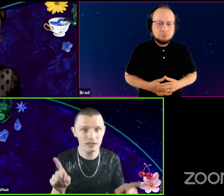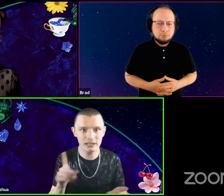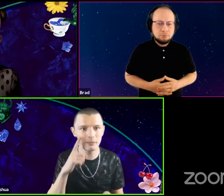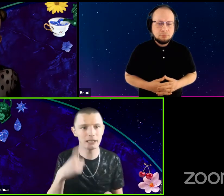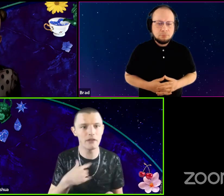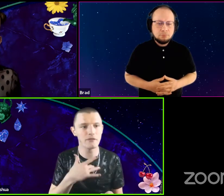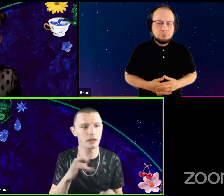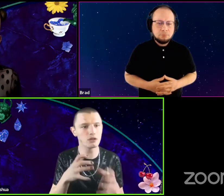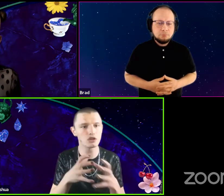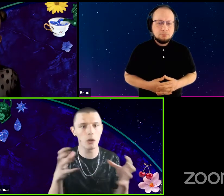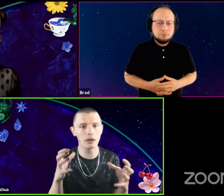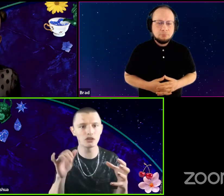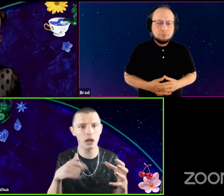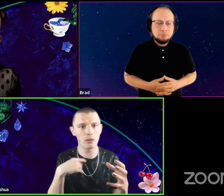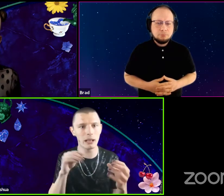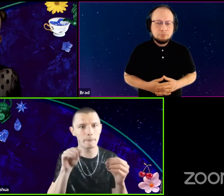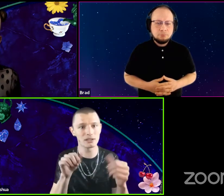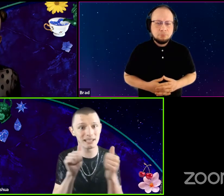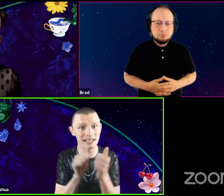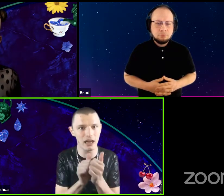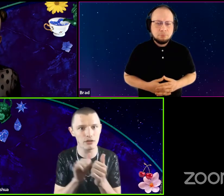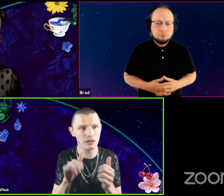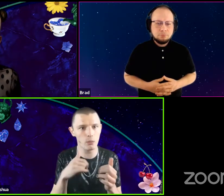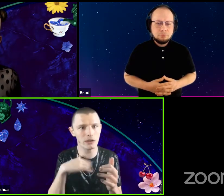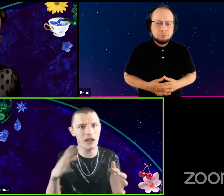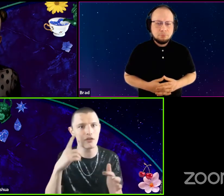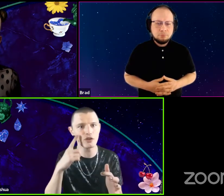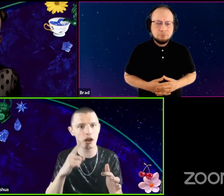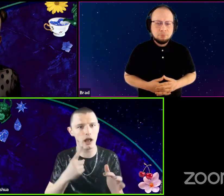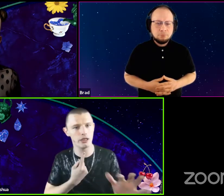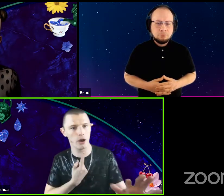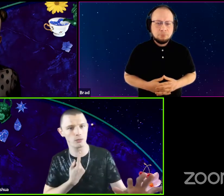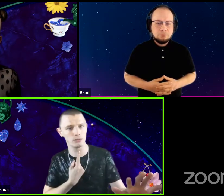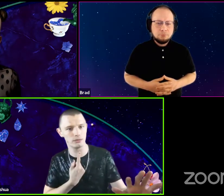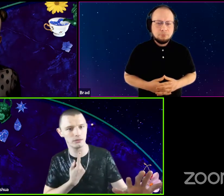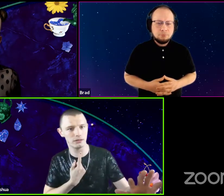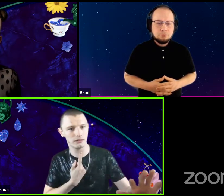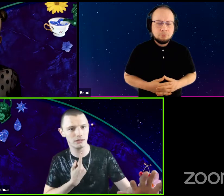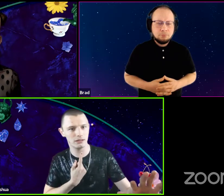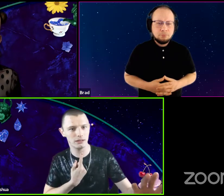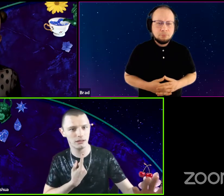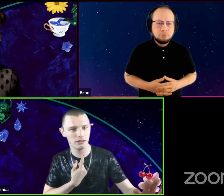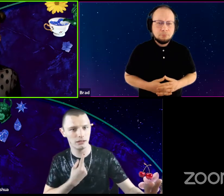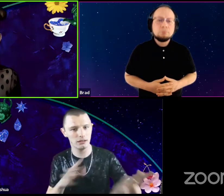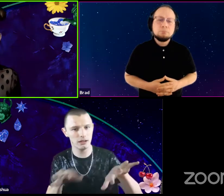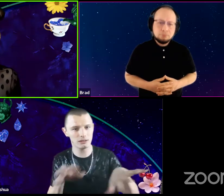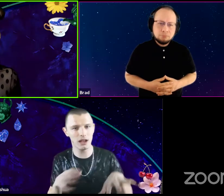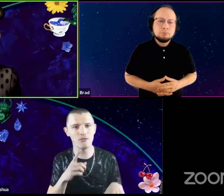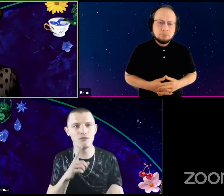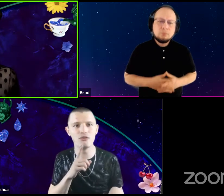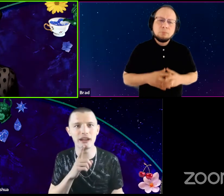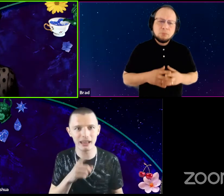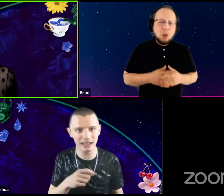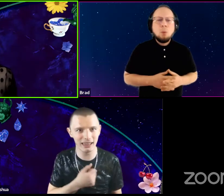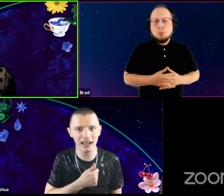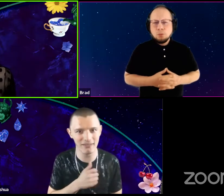because I feel like there's so much that we can put together that we never thought alone. Yeah. Of course. Really love for that.